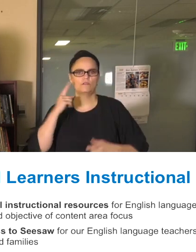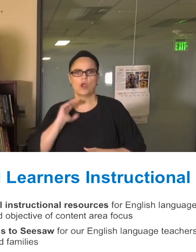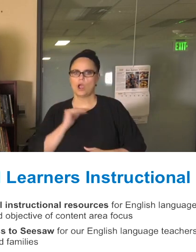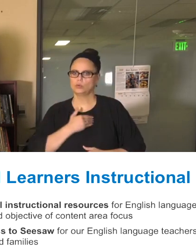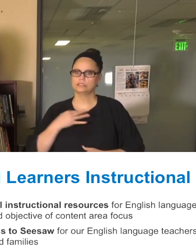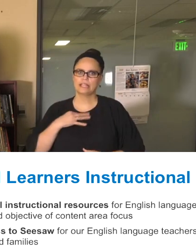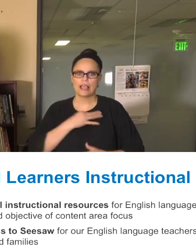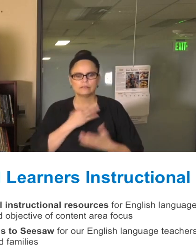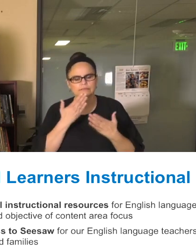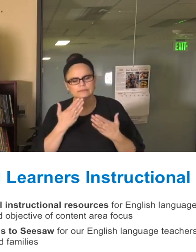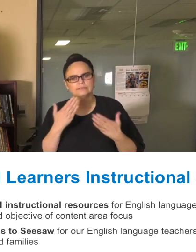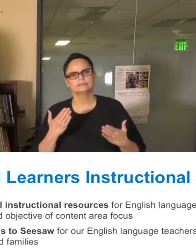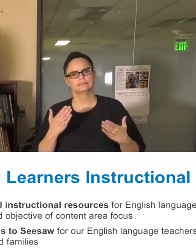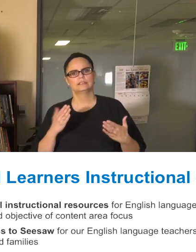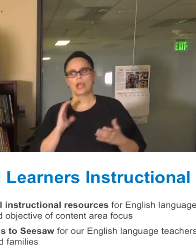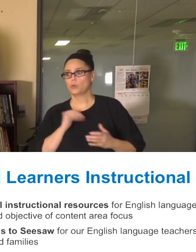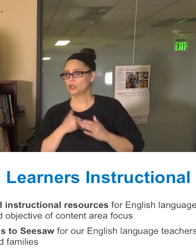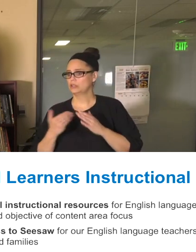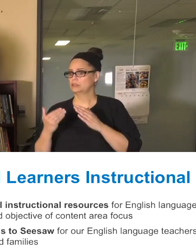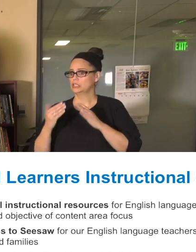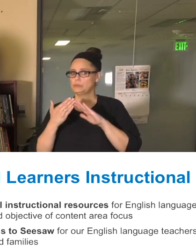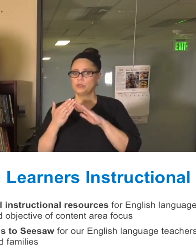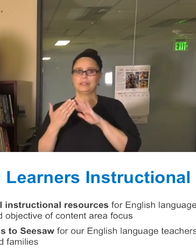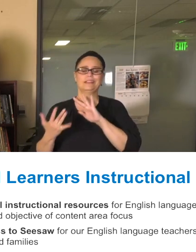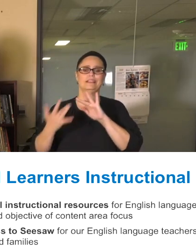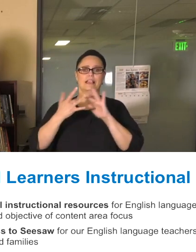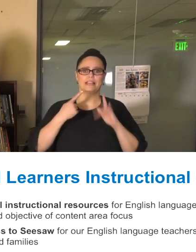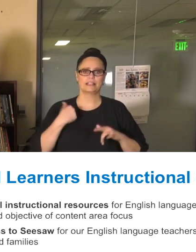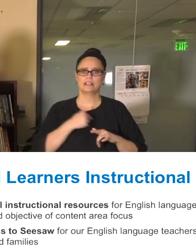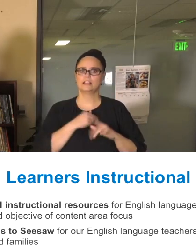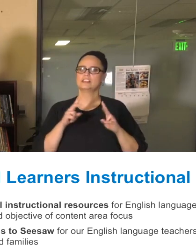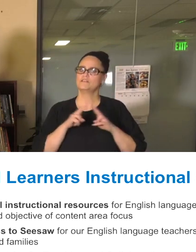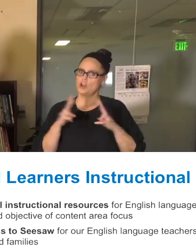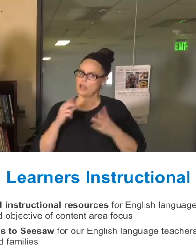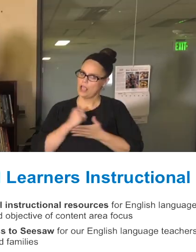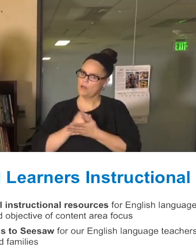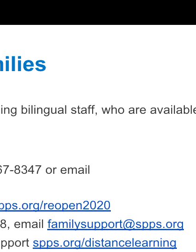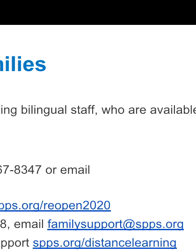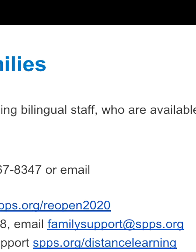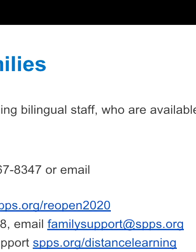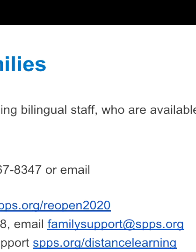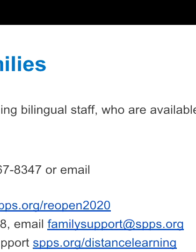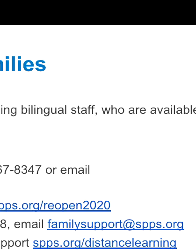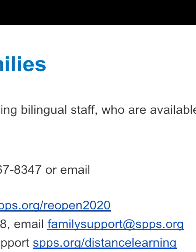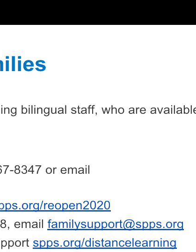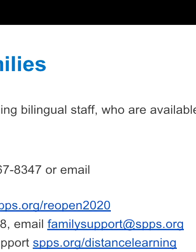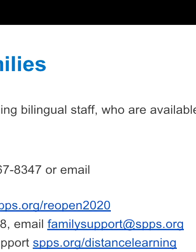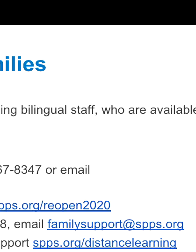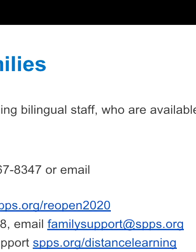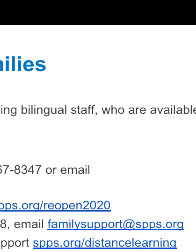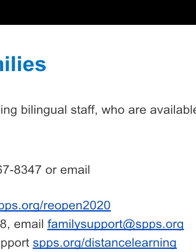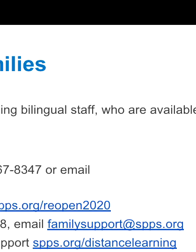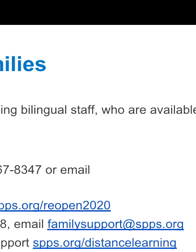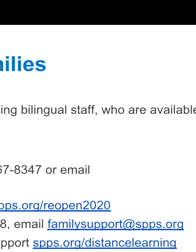reaching out to us. It all has been extremely helpful in how we're going to improve this experience is as we move forward.